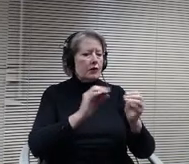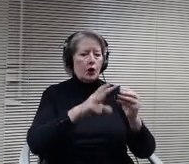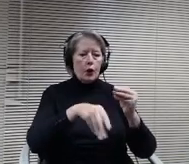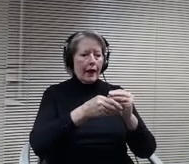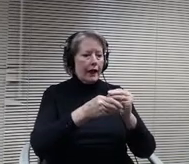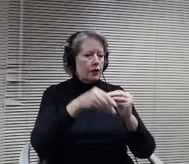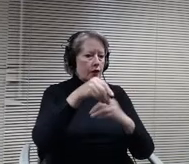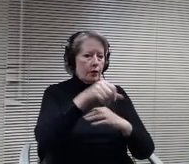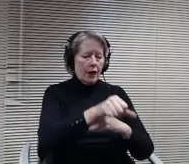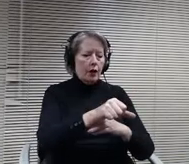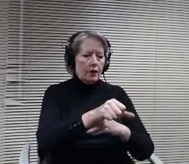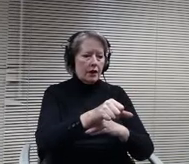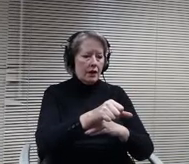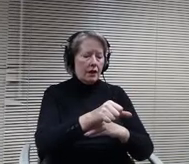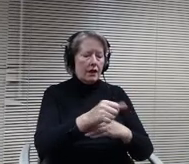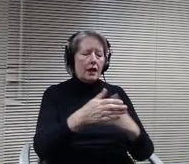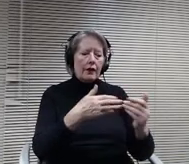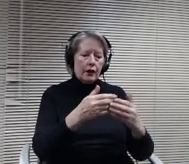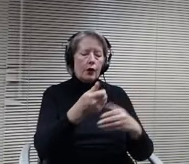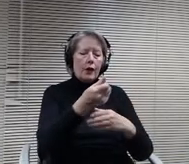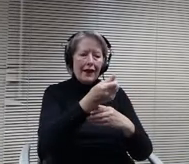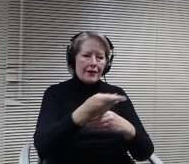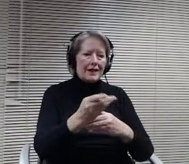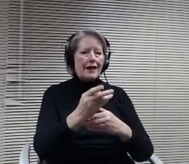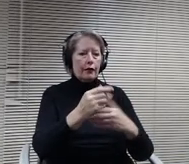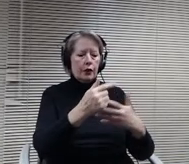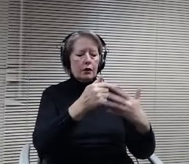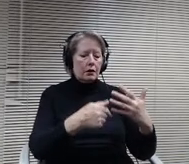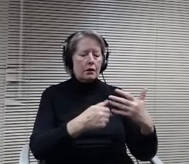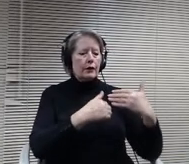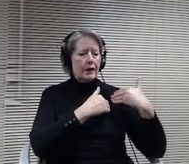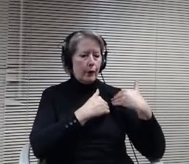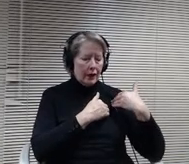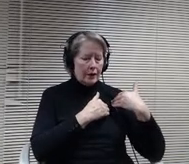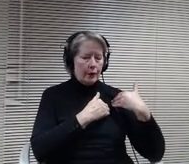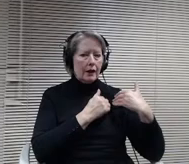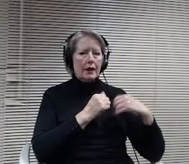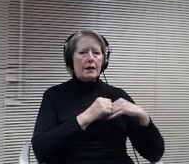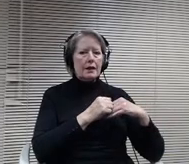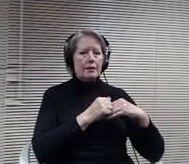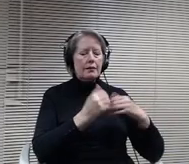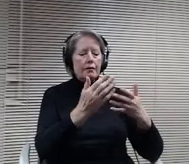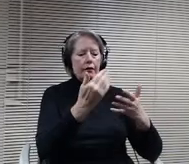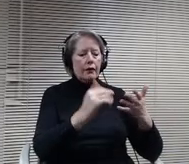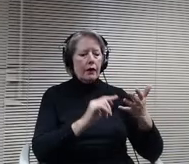out. And then 5th is the overall salary of the board that I've